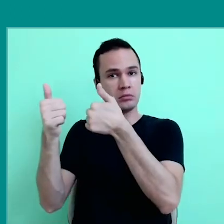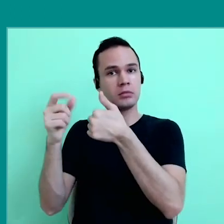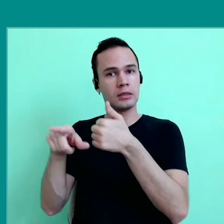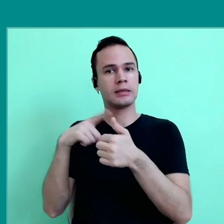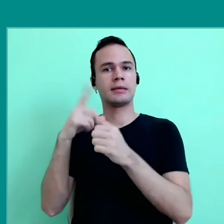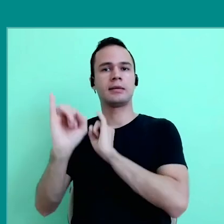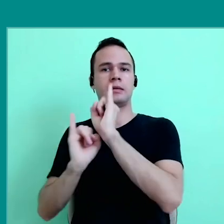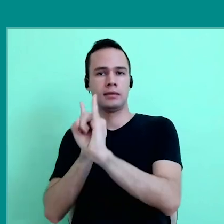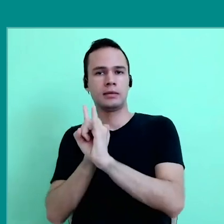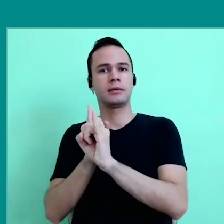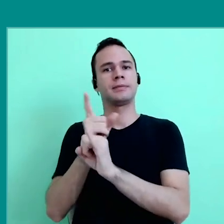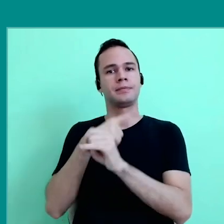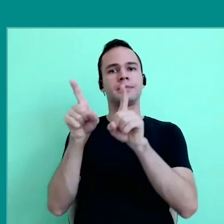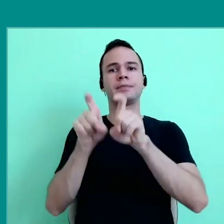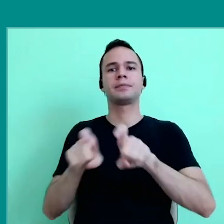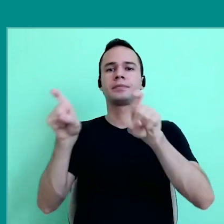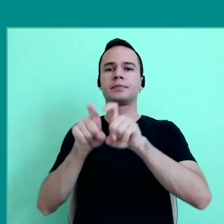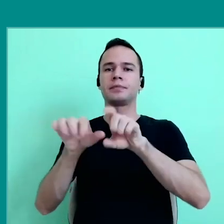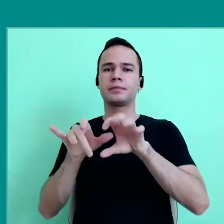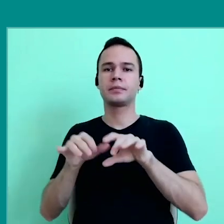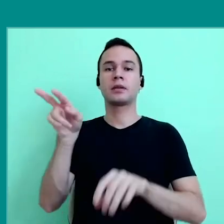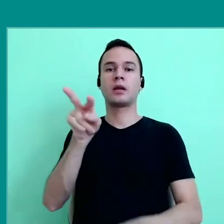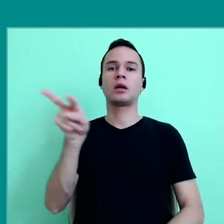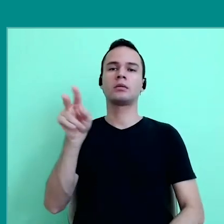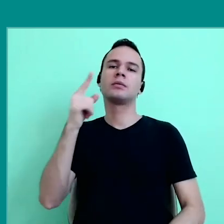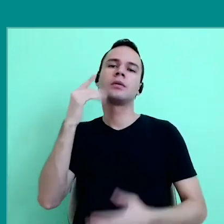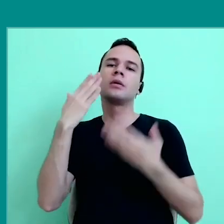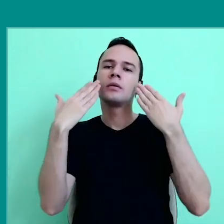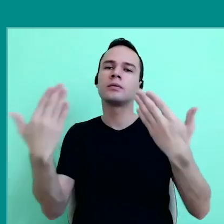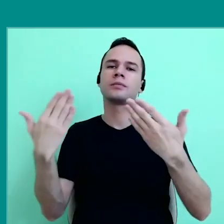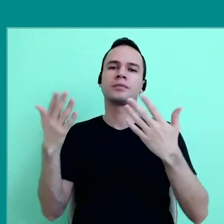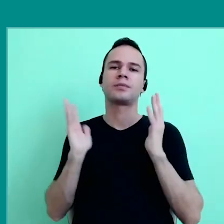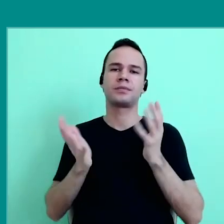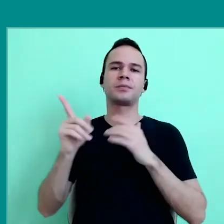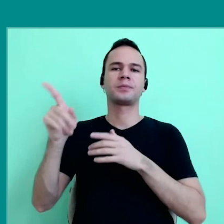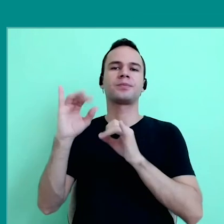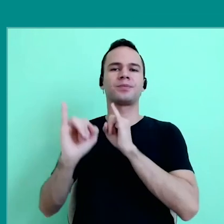where there connectivity, where there are computers, but both show that even in high connectivity contexts,